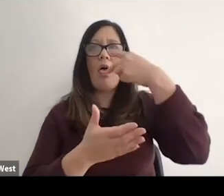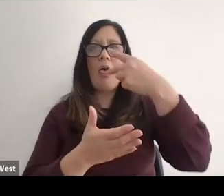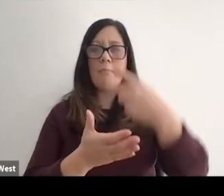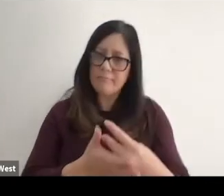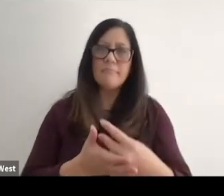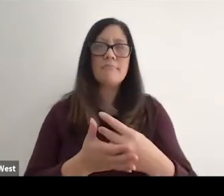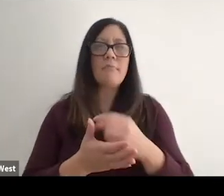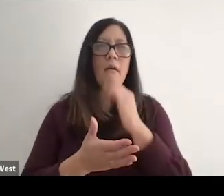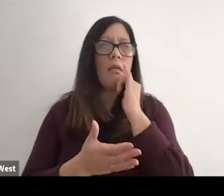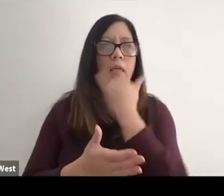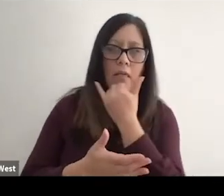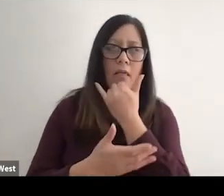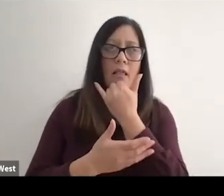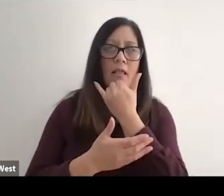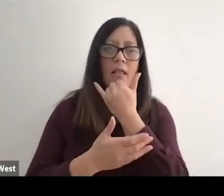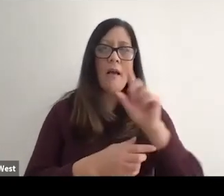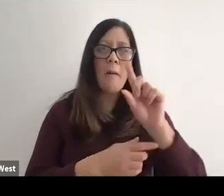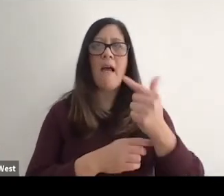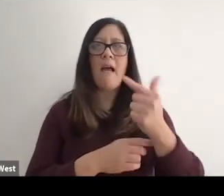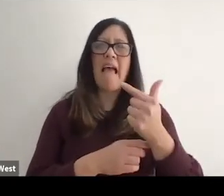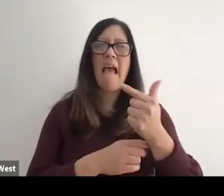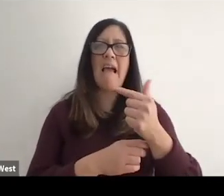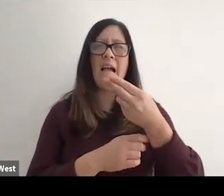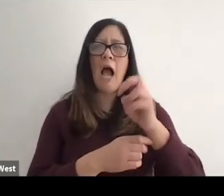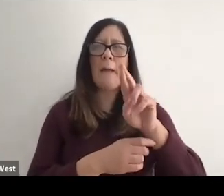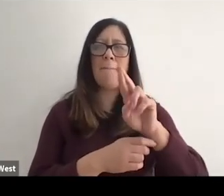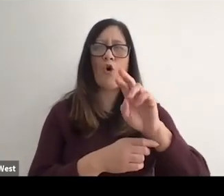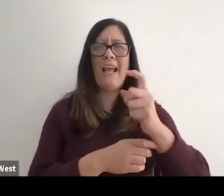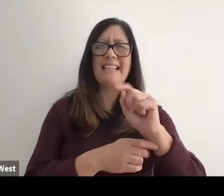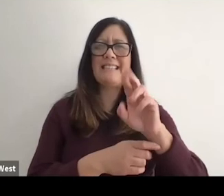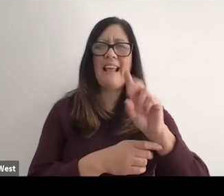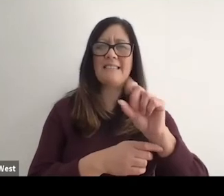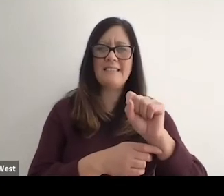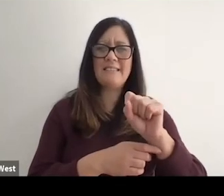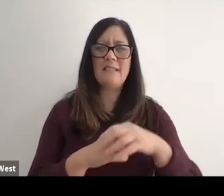Hyperextends and as I fall forward. There is a disruption that happens to